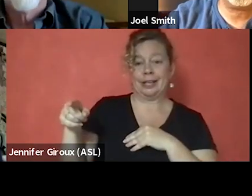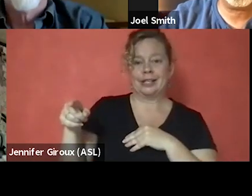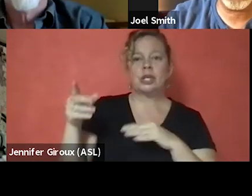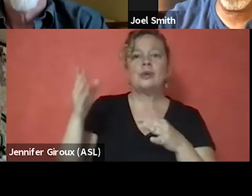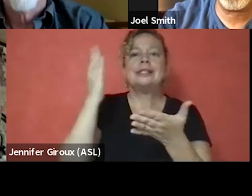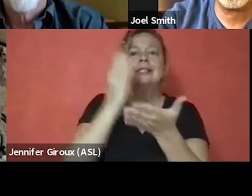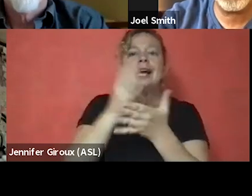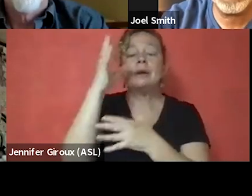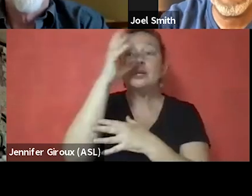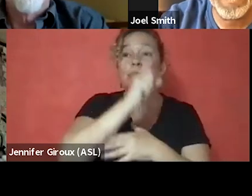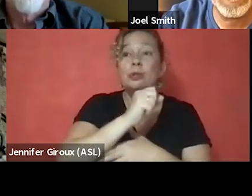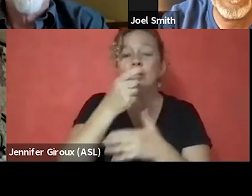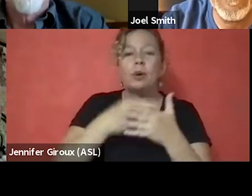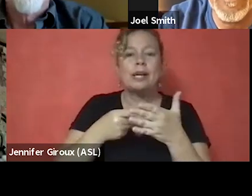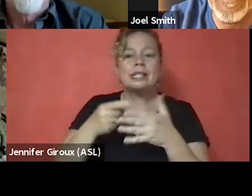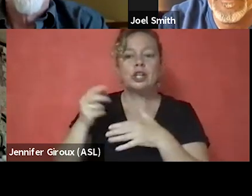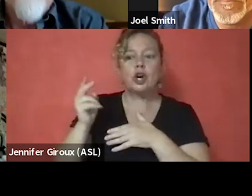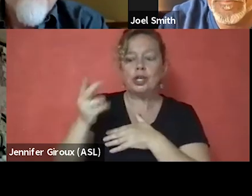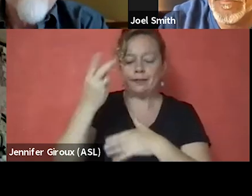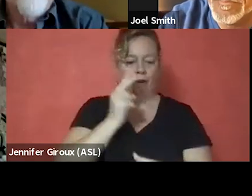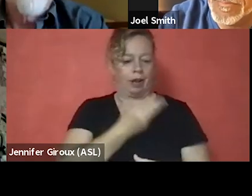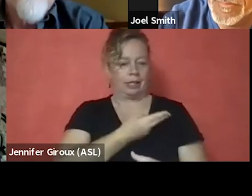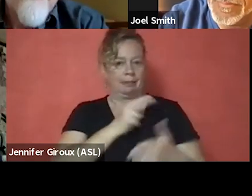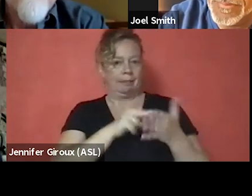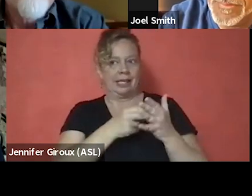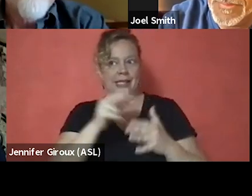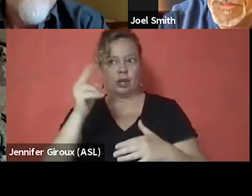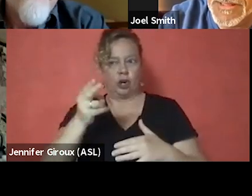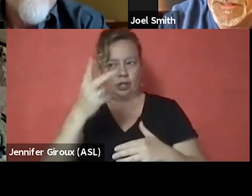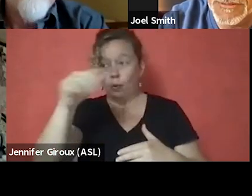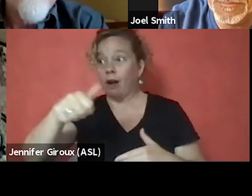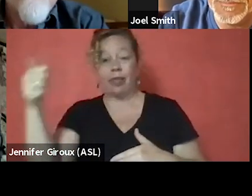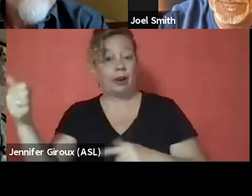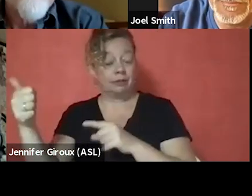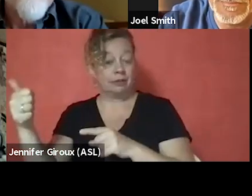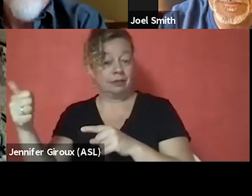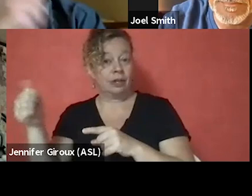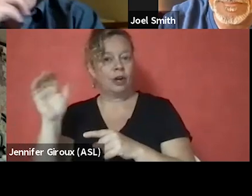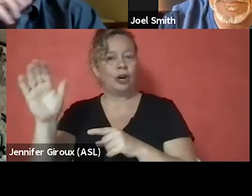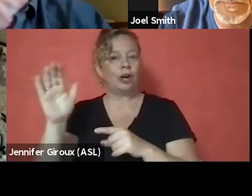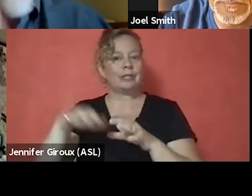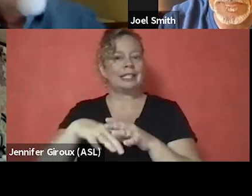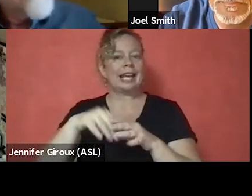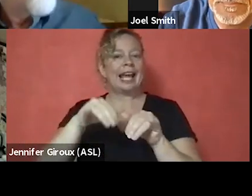that what is an urgency for us is an urgency for others. Hers was to stay out of places that triggered her.